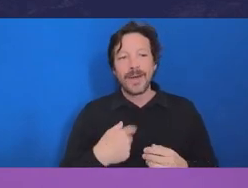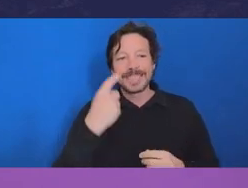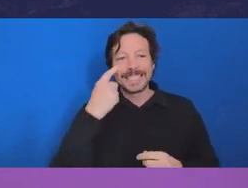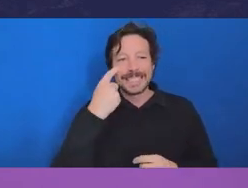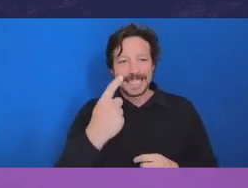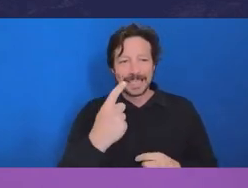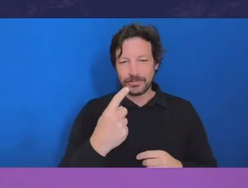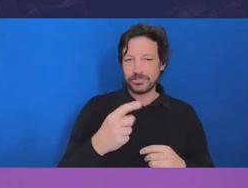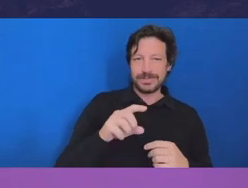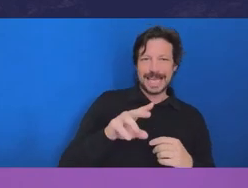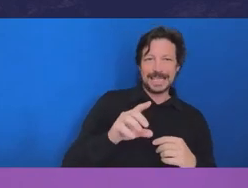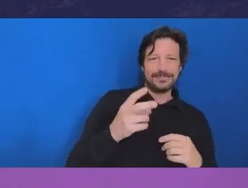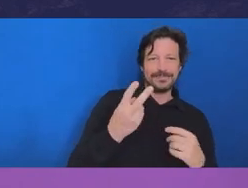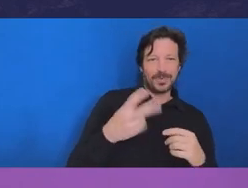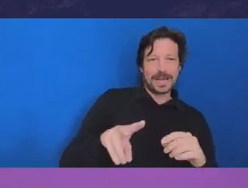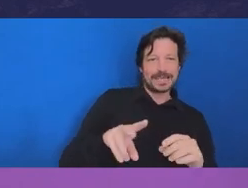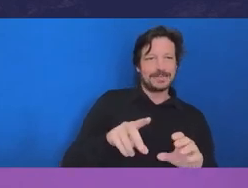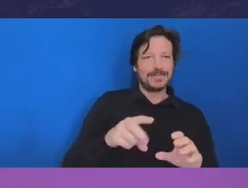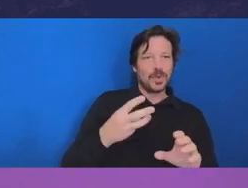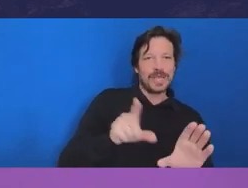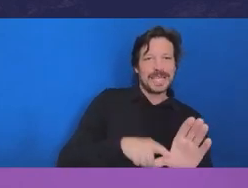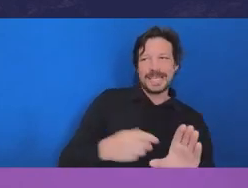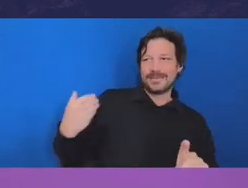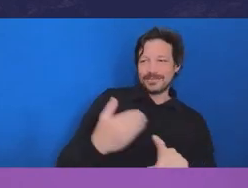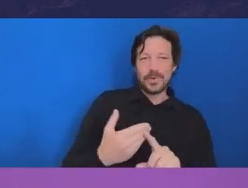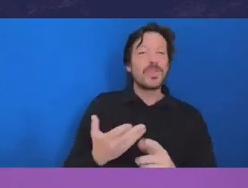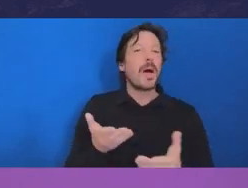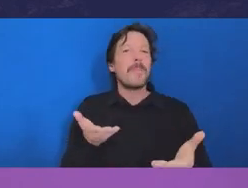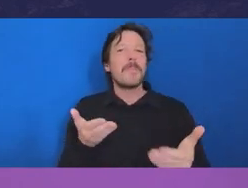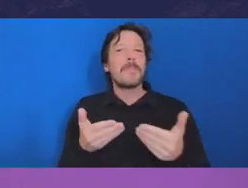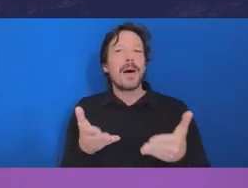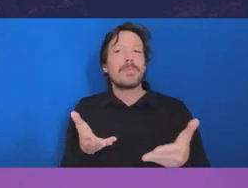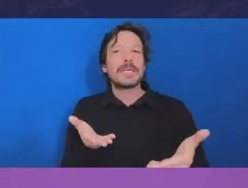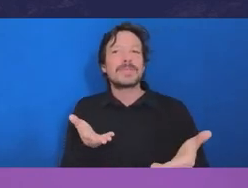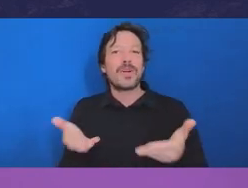out of the public sector, the loss of knowledge, skills, experience,